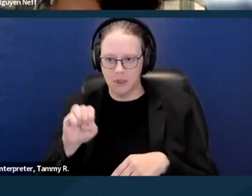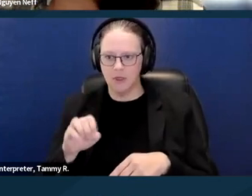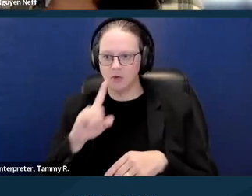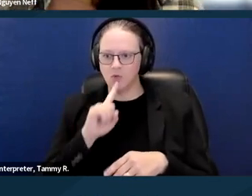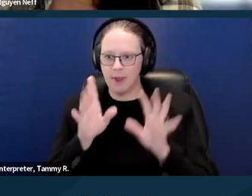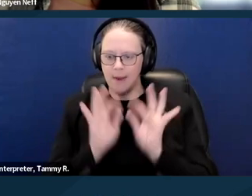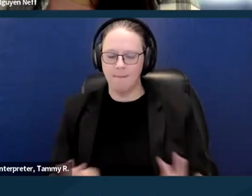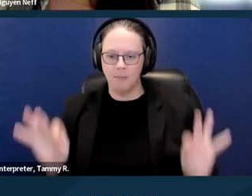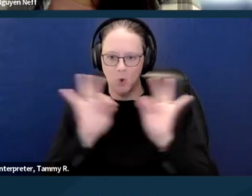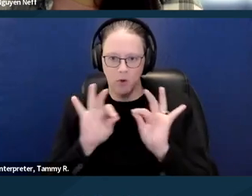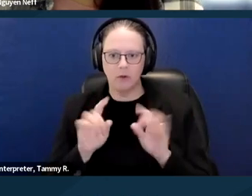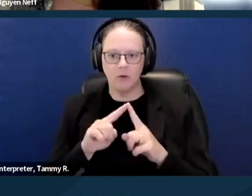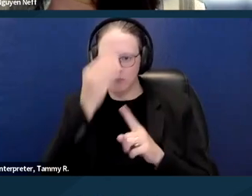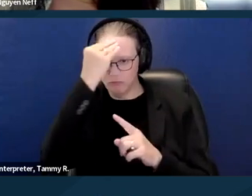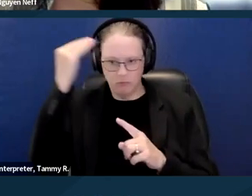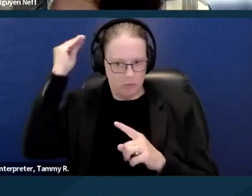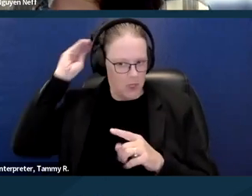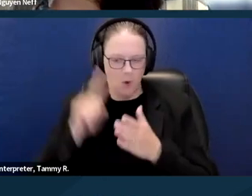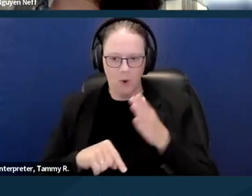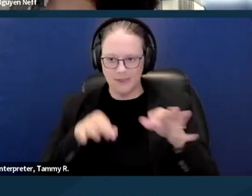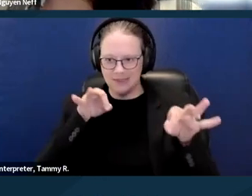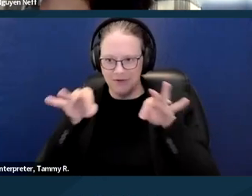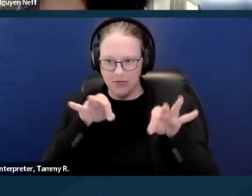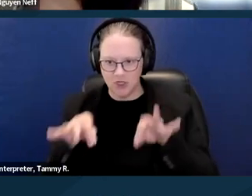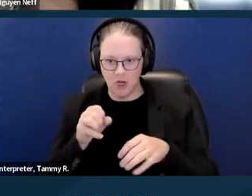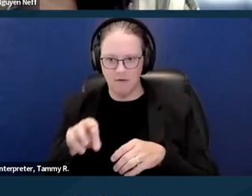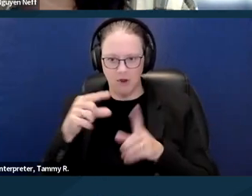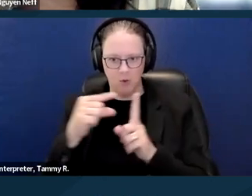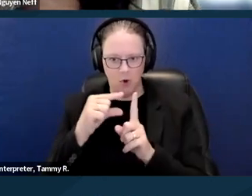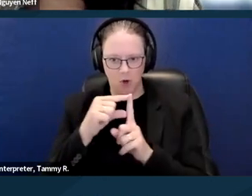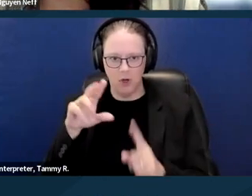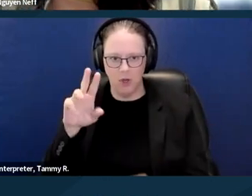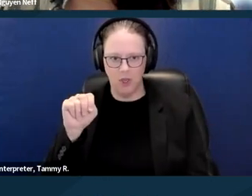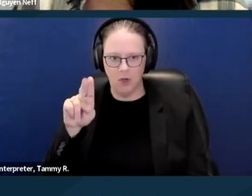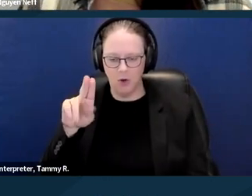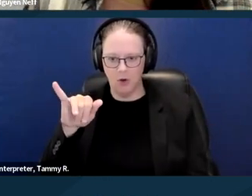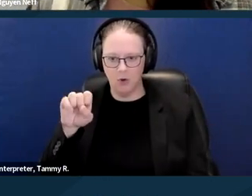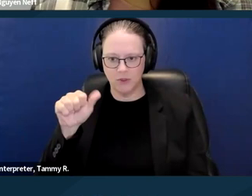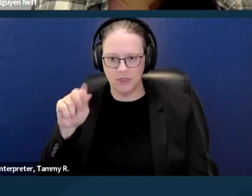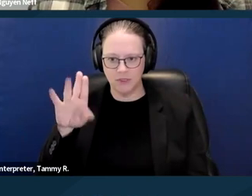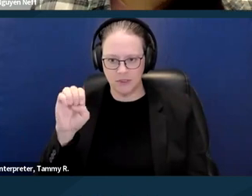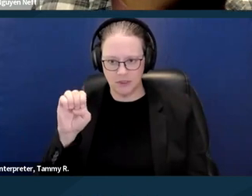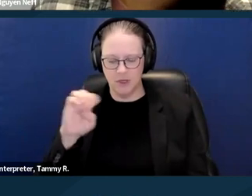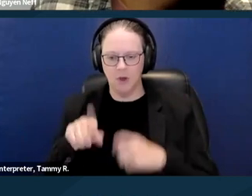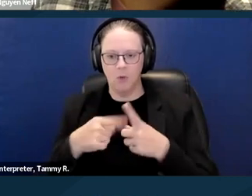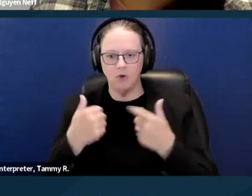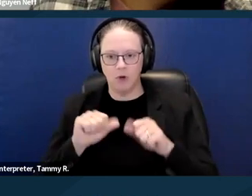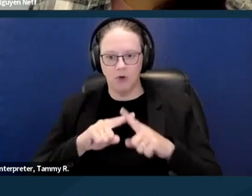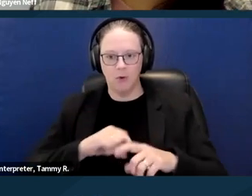like what is the definition of nuisance and trying to defend against that,